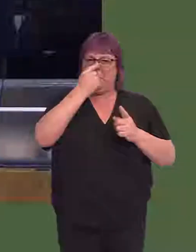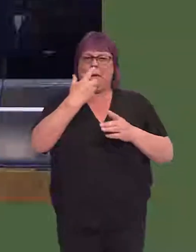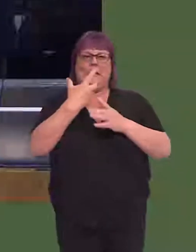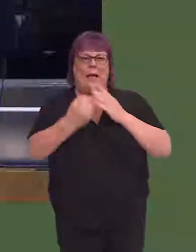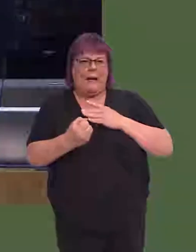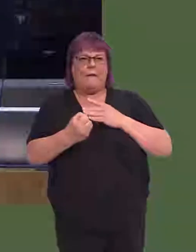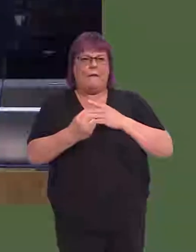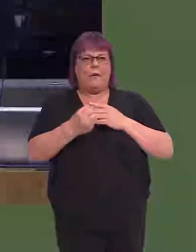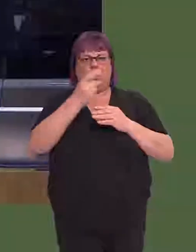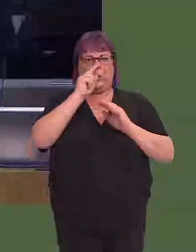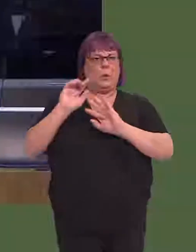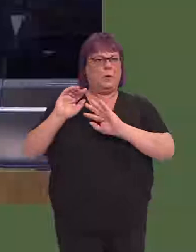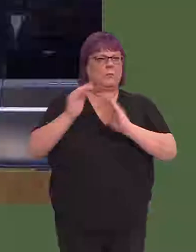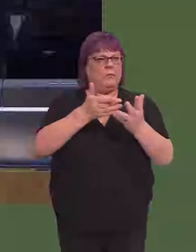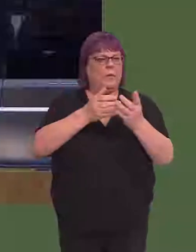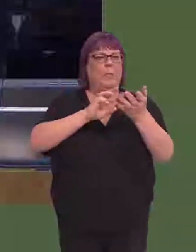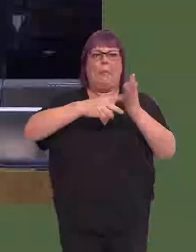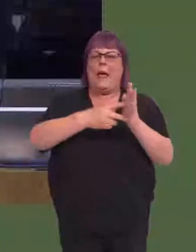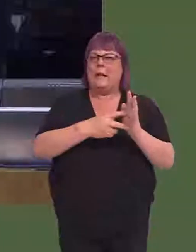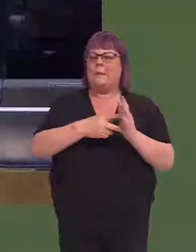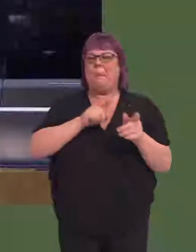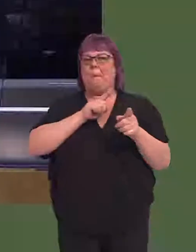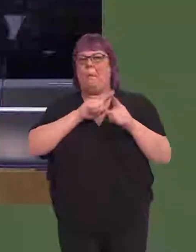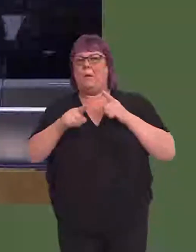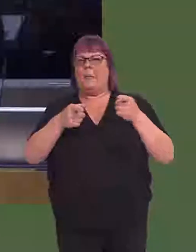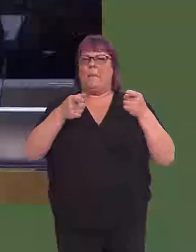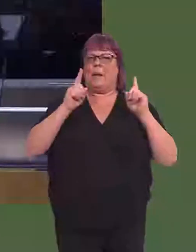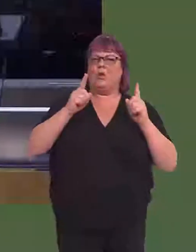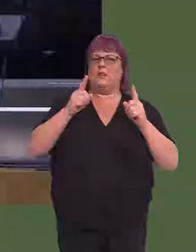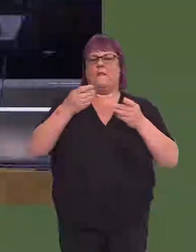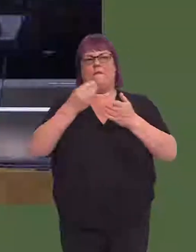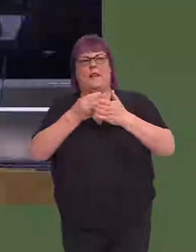capability and capacity to support delivery across the financial plan, the majority of